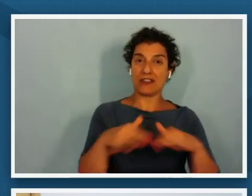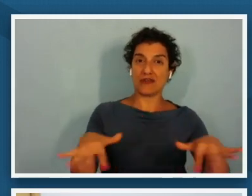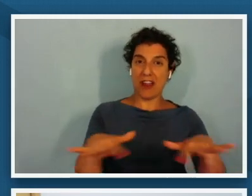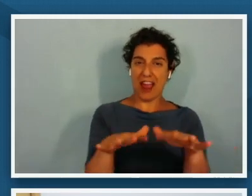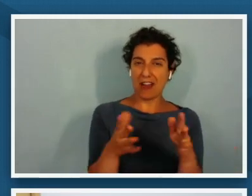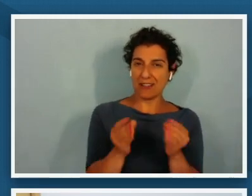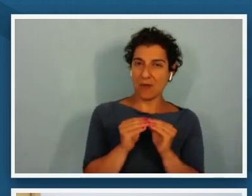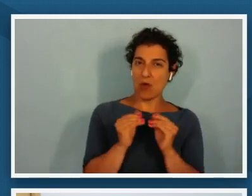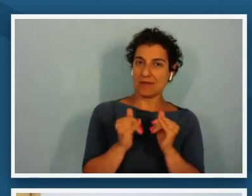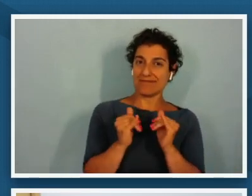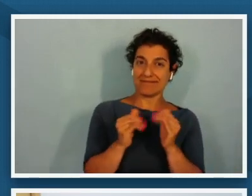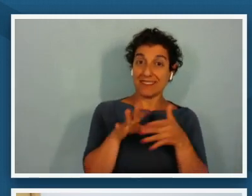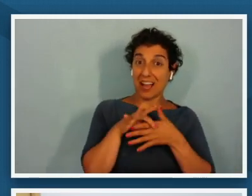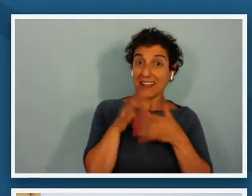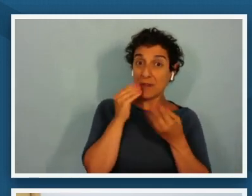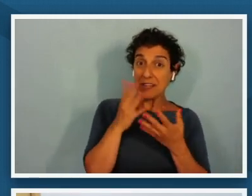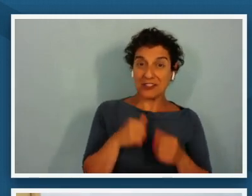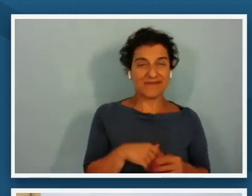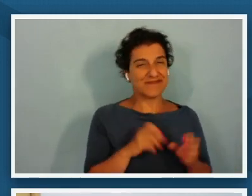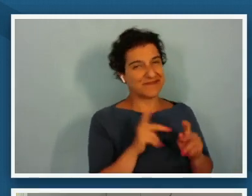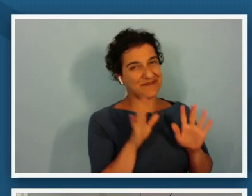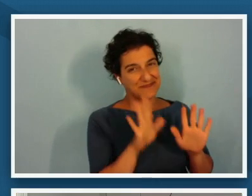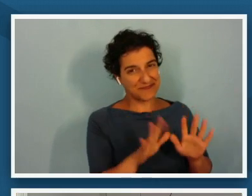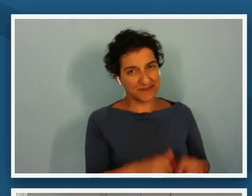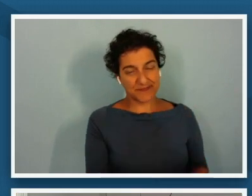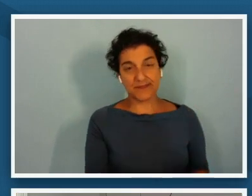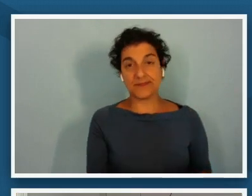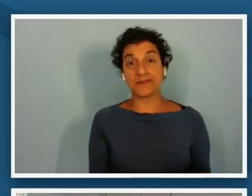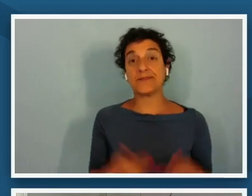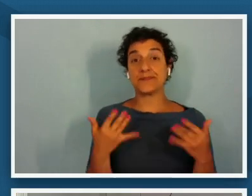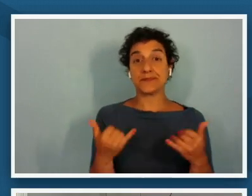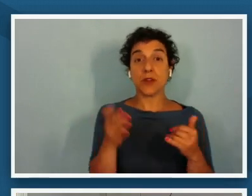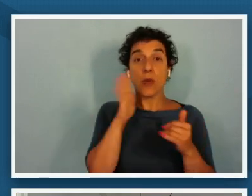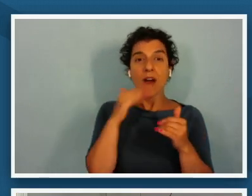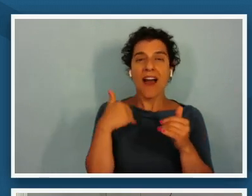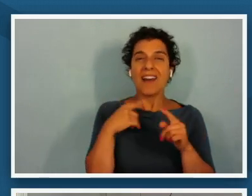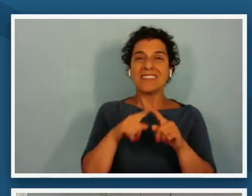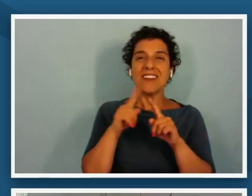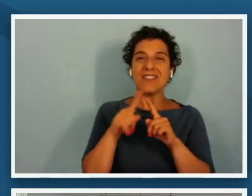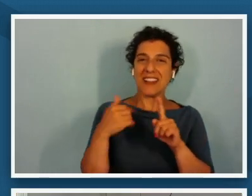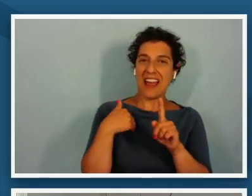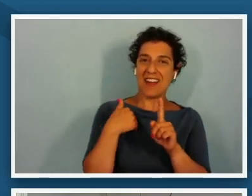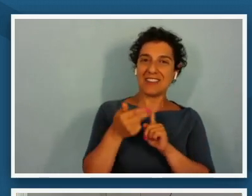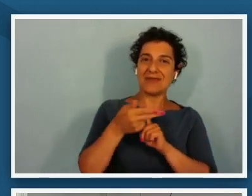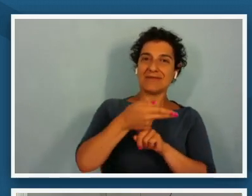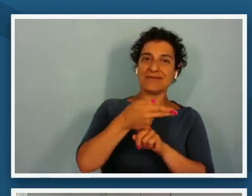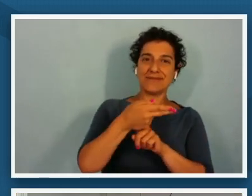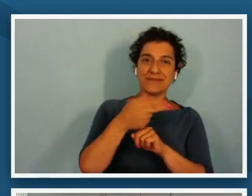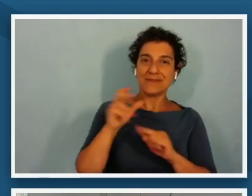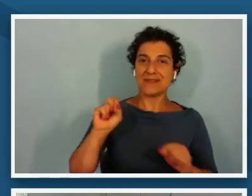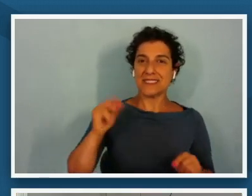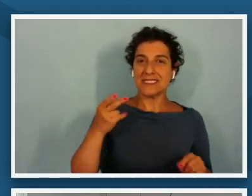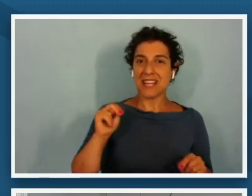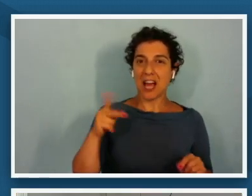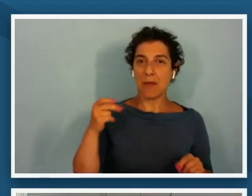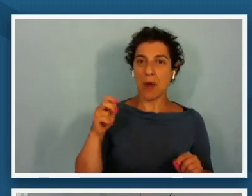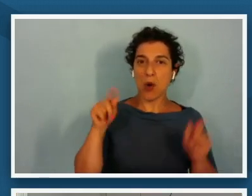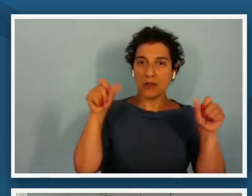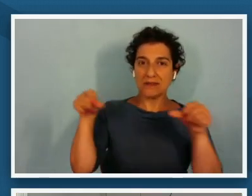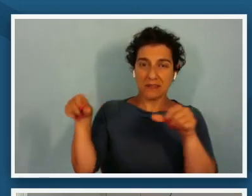great beautiful so we're gonna have signposts throughout our time together and this will be an opportunity for you